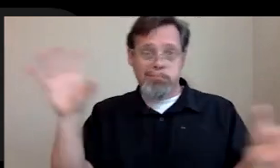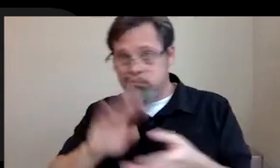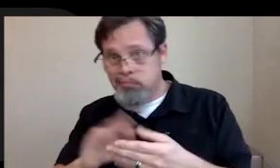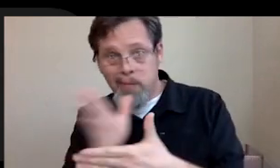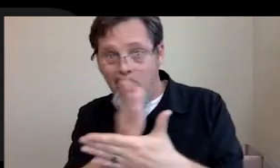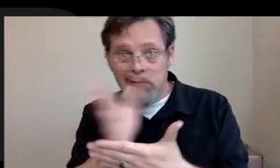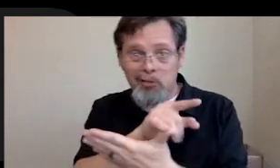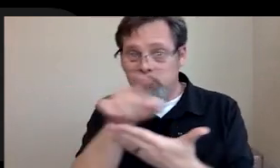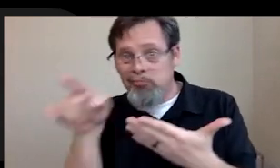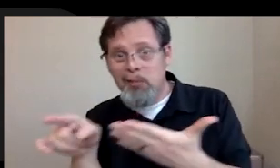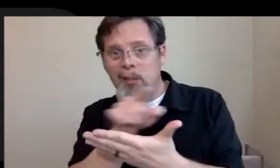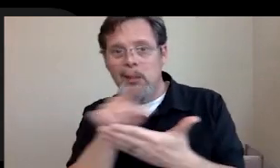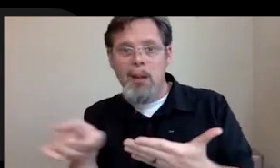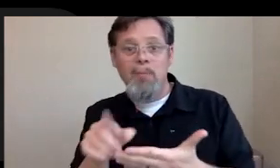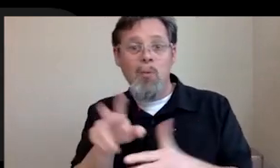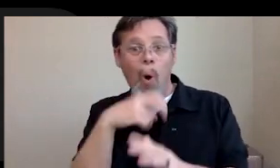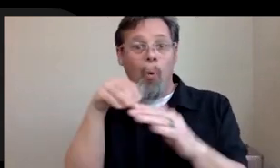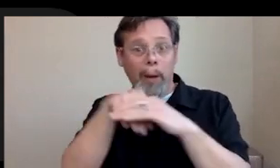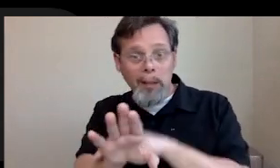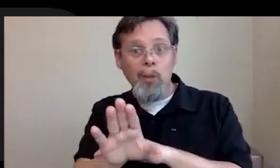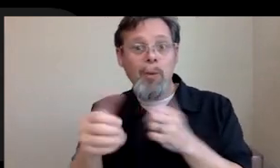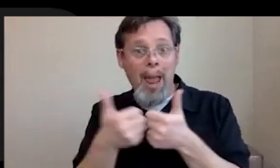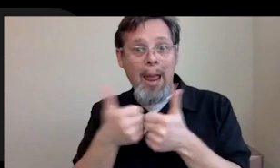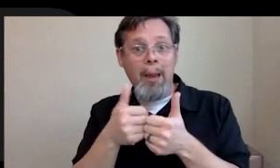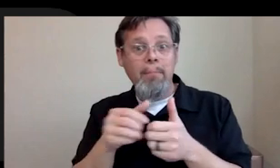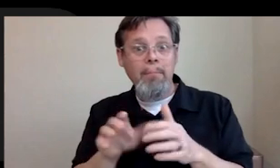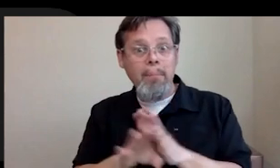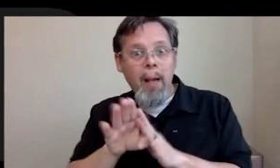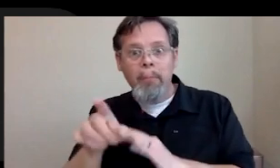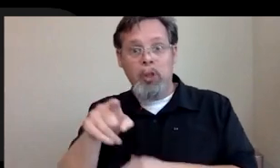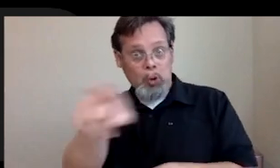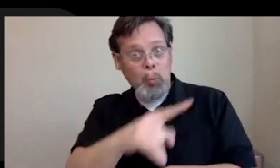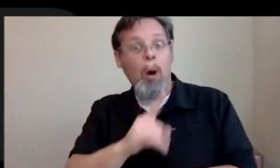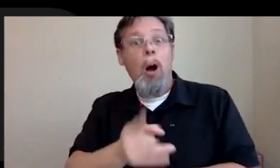think you'll be broke if you go into game development and you're really good and you you make good connections and you make good games.